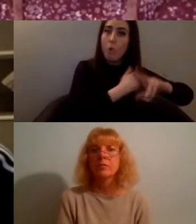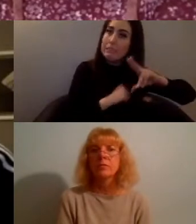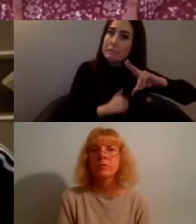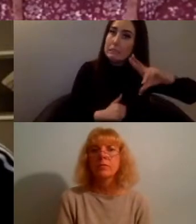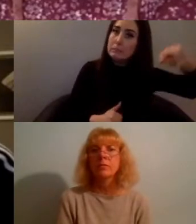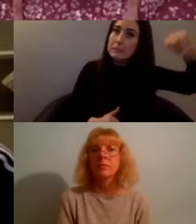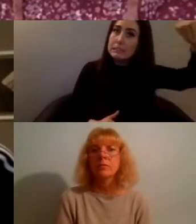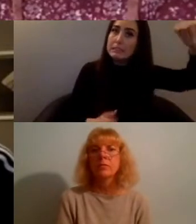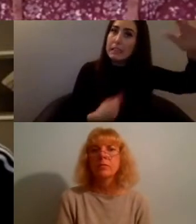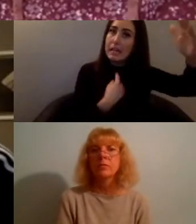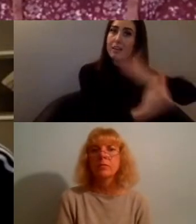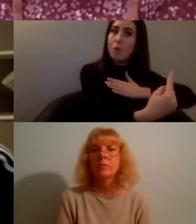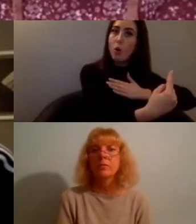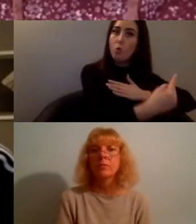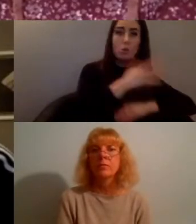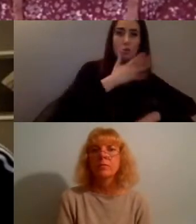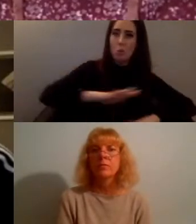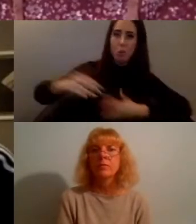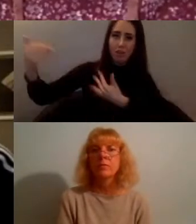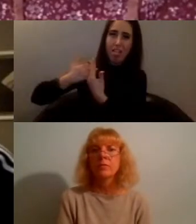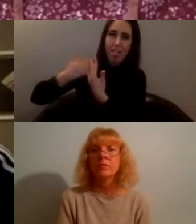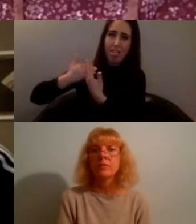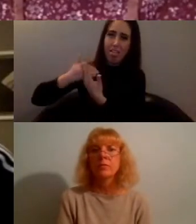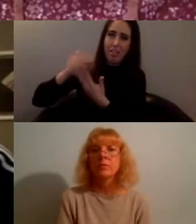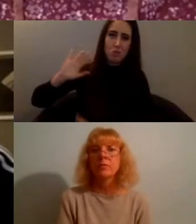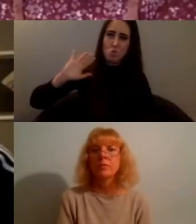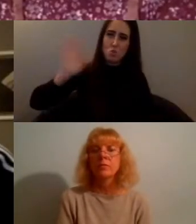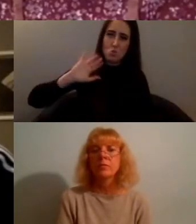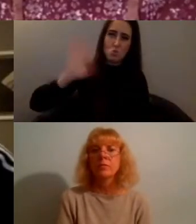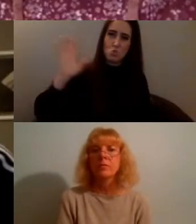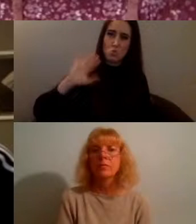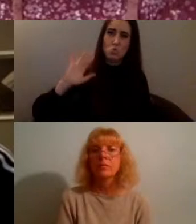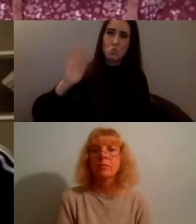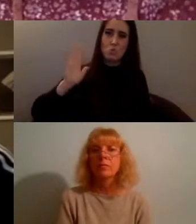of like waiting for us like that's the kind of like I think that's the thing in the way is like